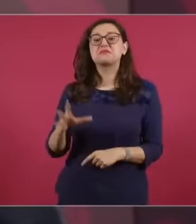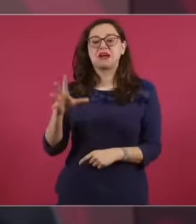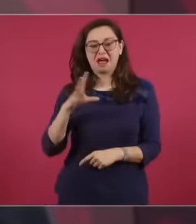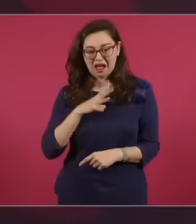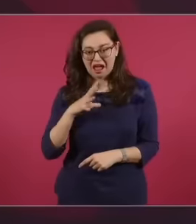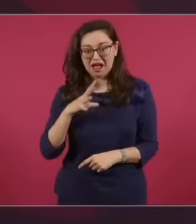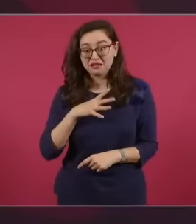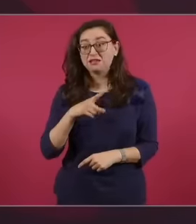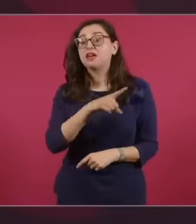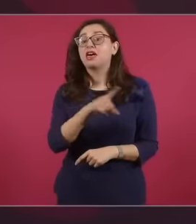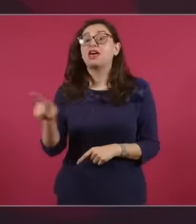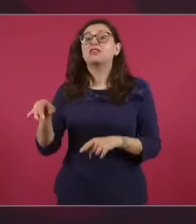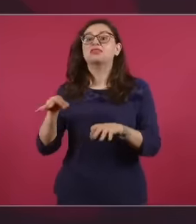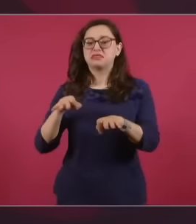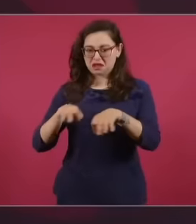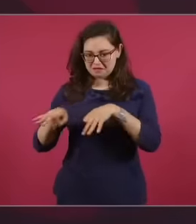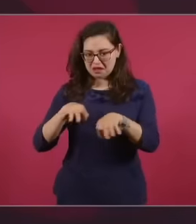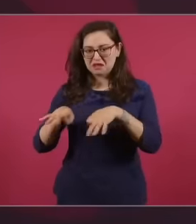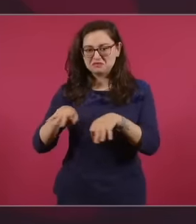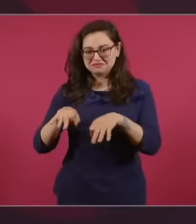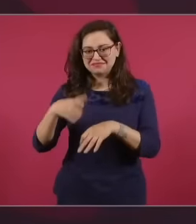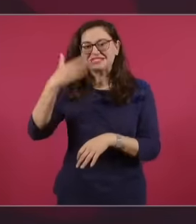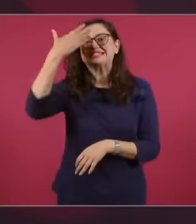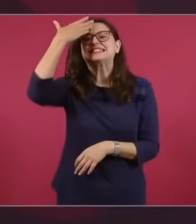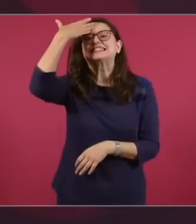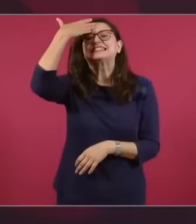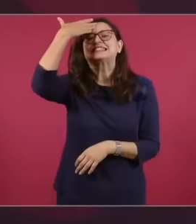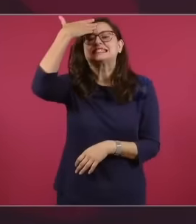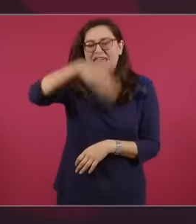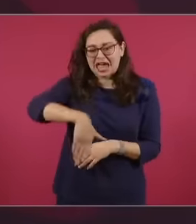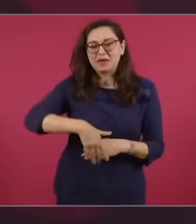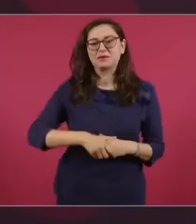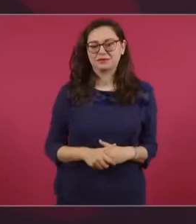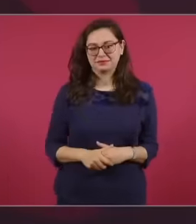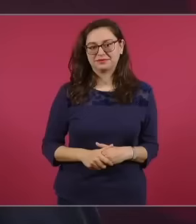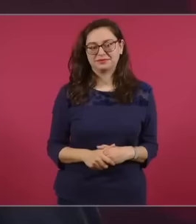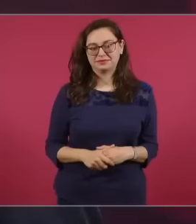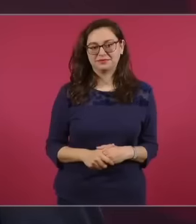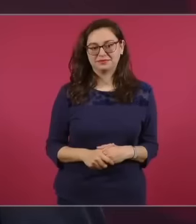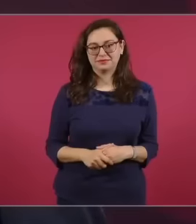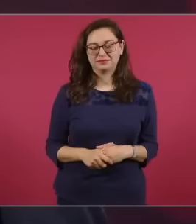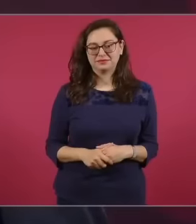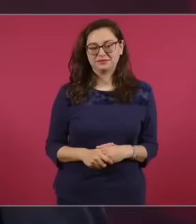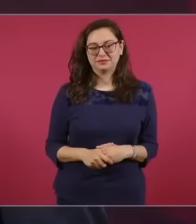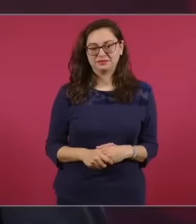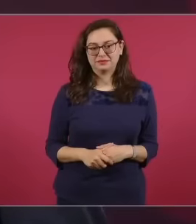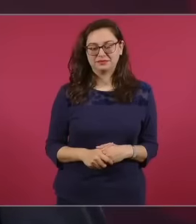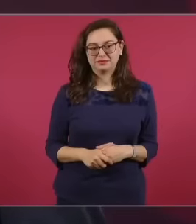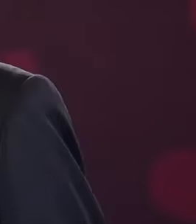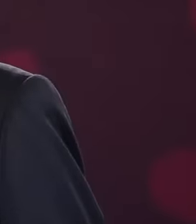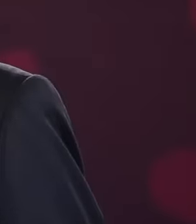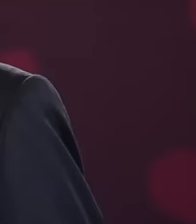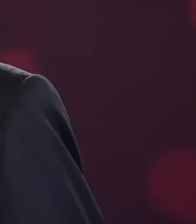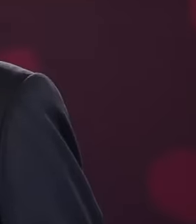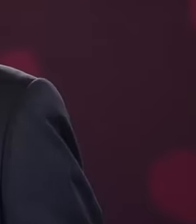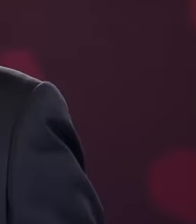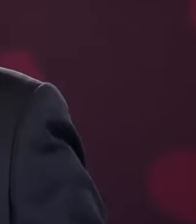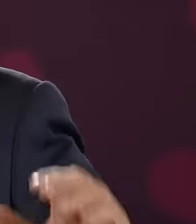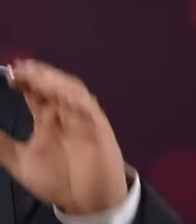know it and what we want It is